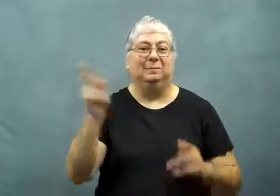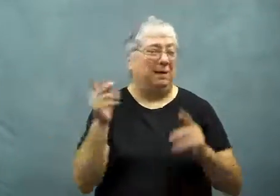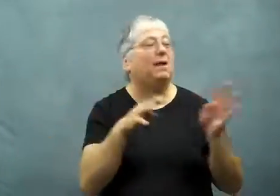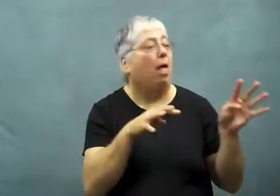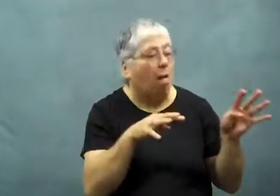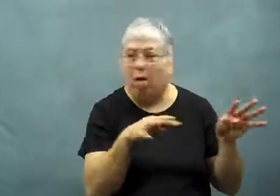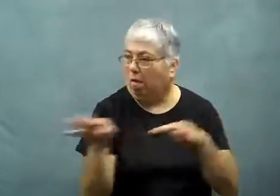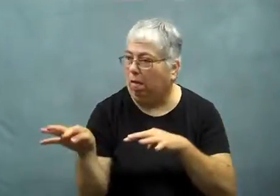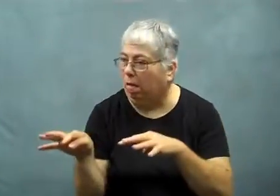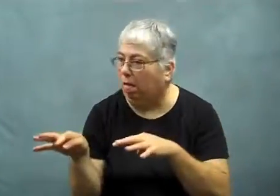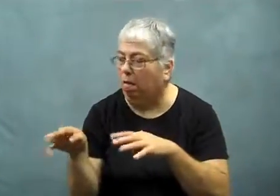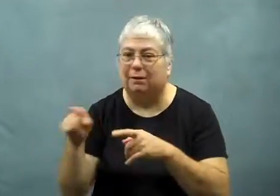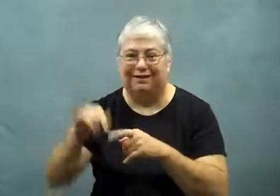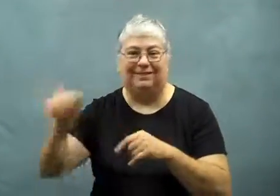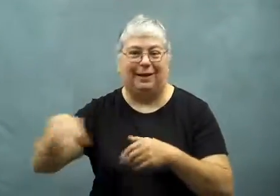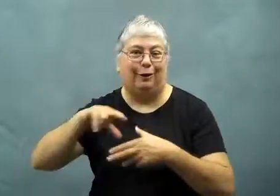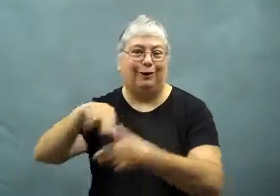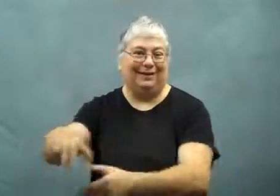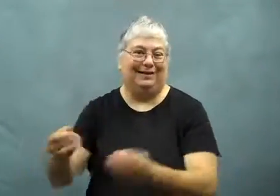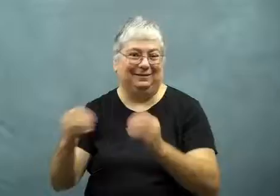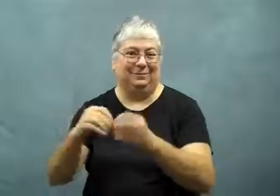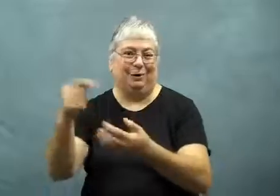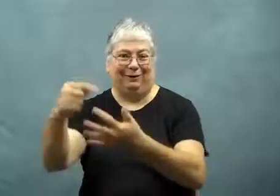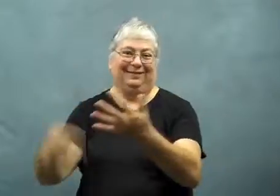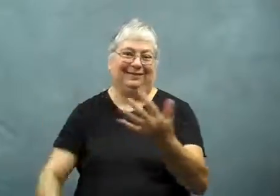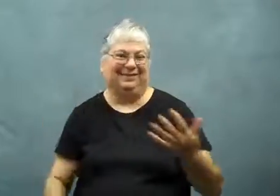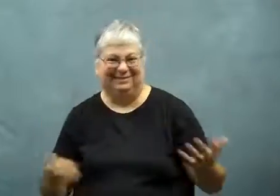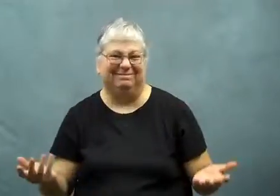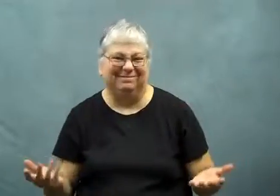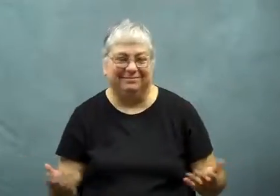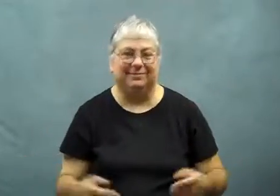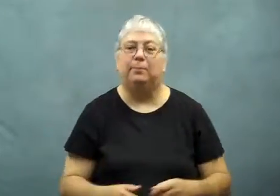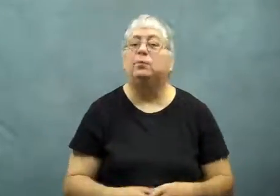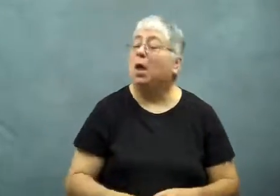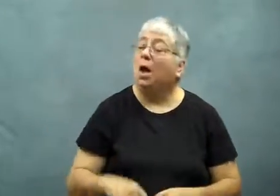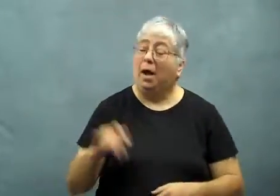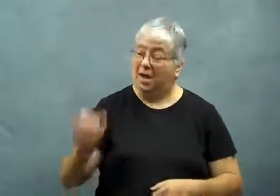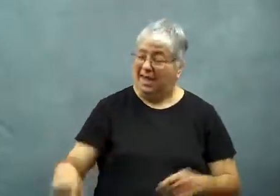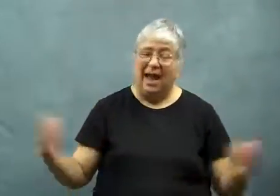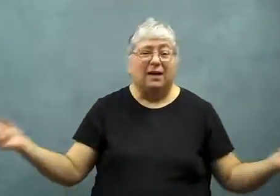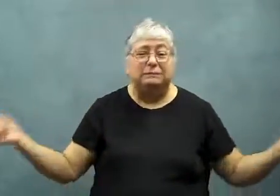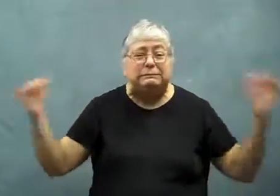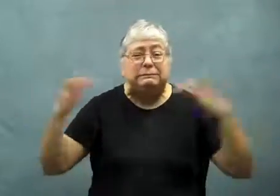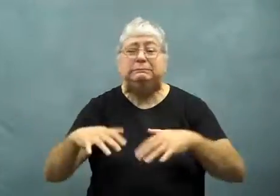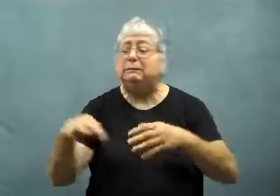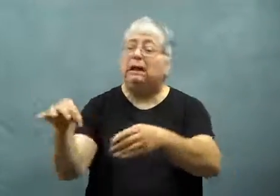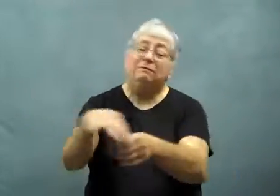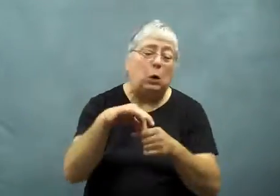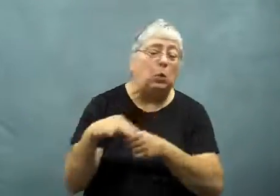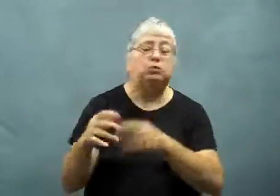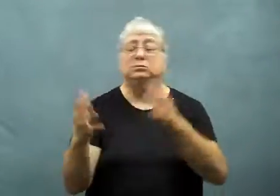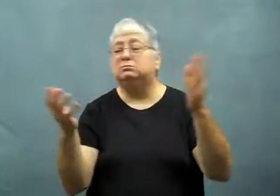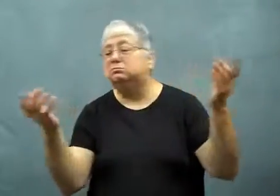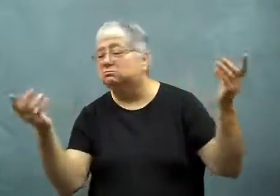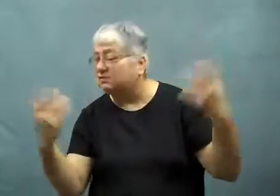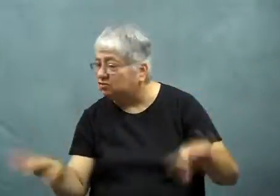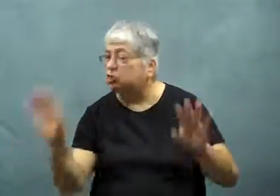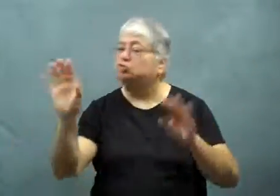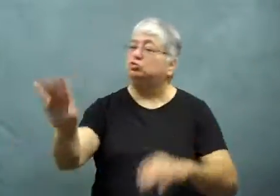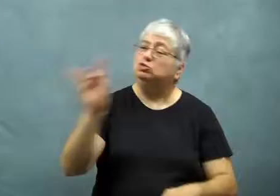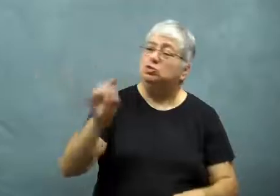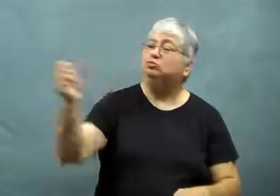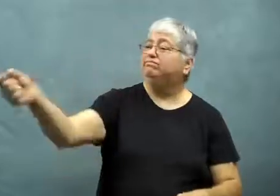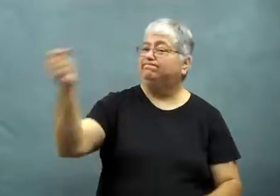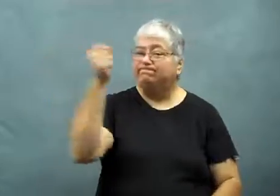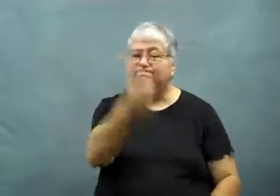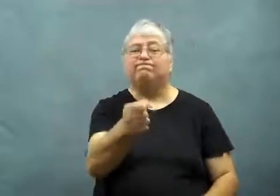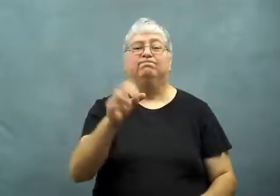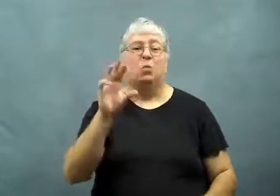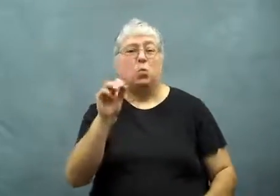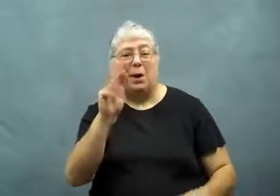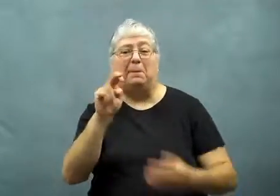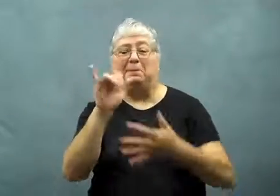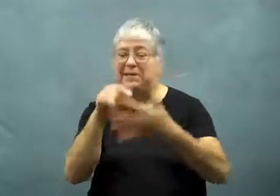and everyone's attention was diverted to that event.